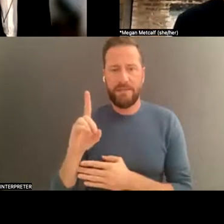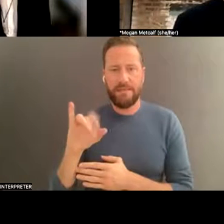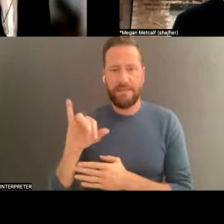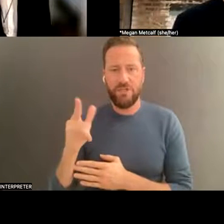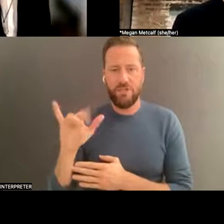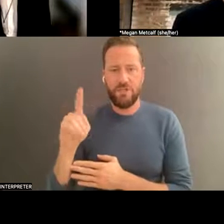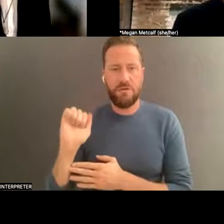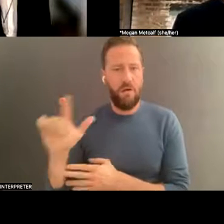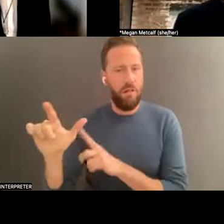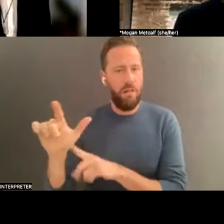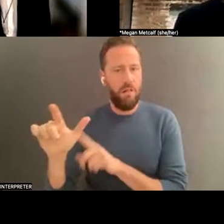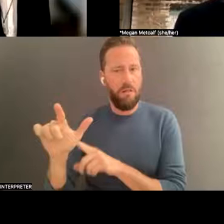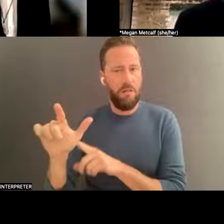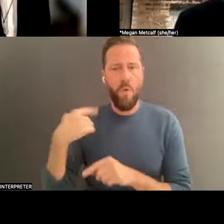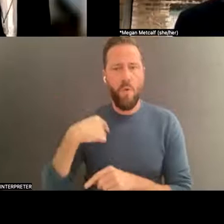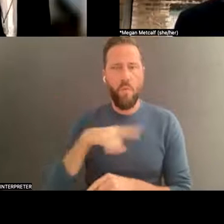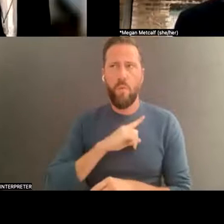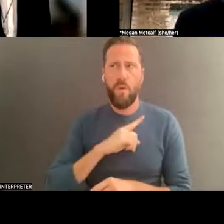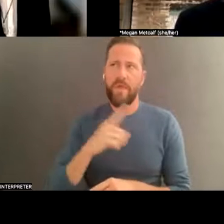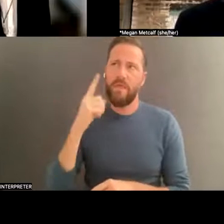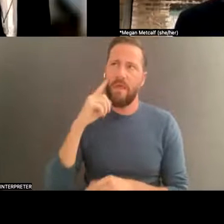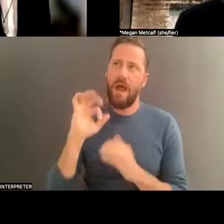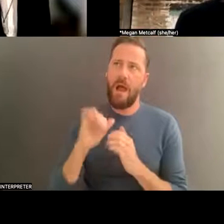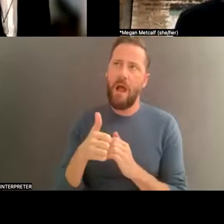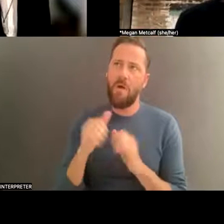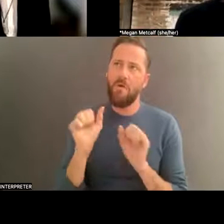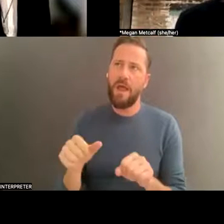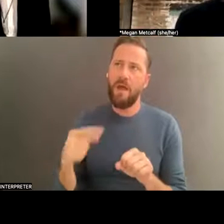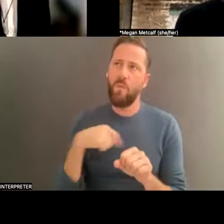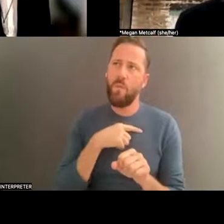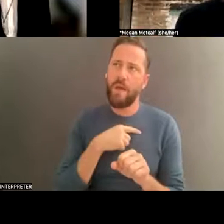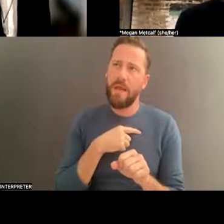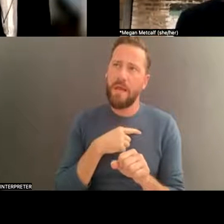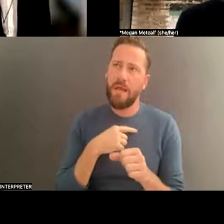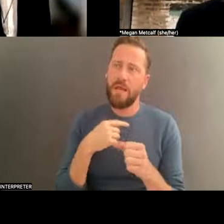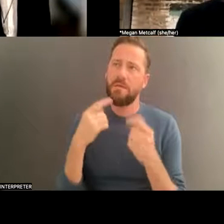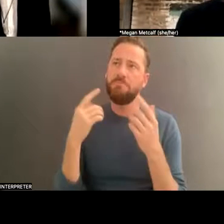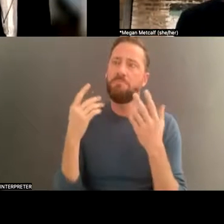how we choose to